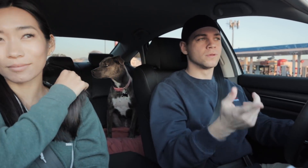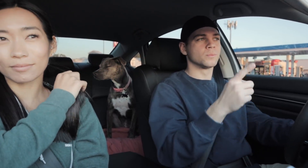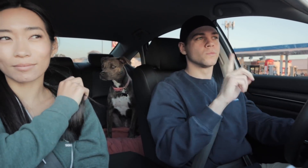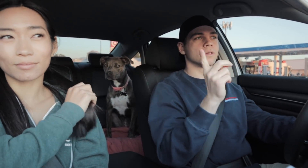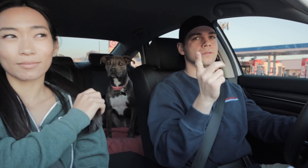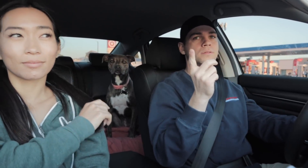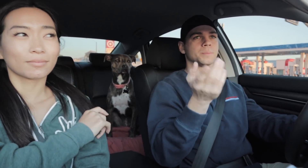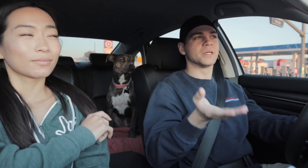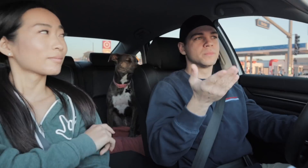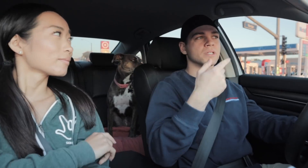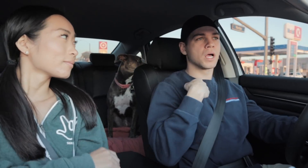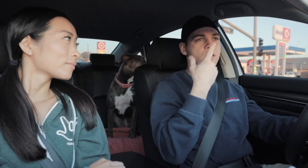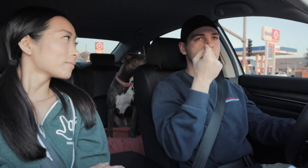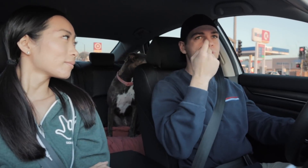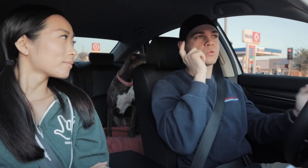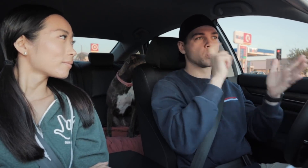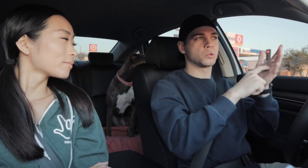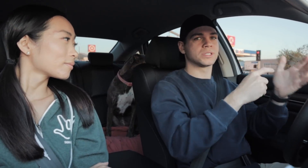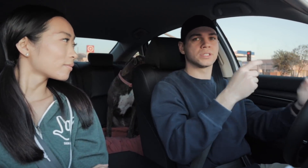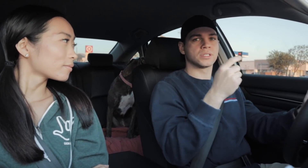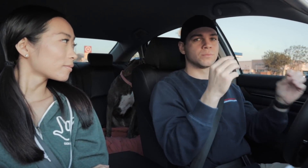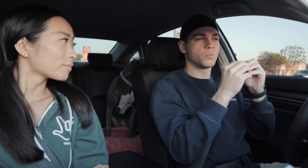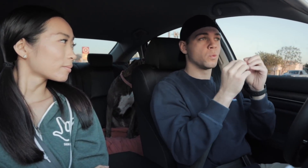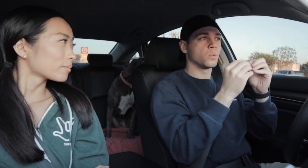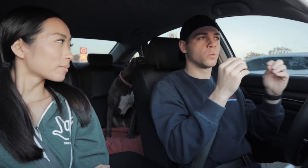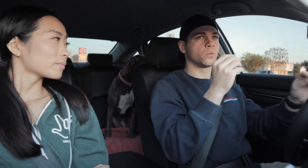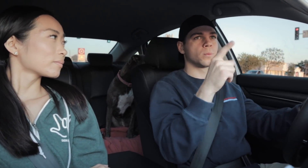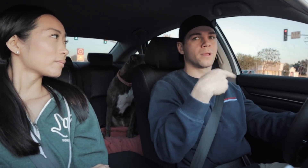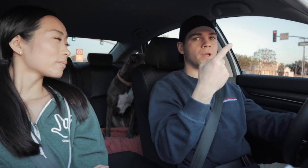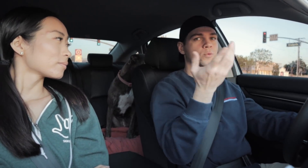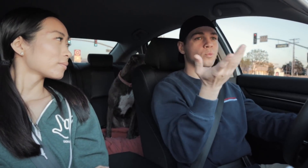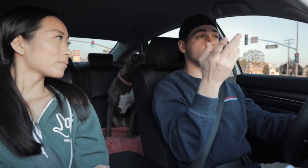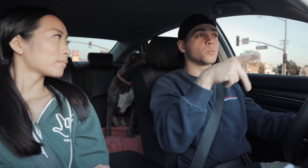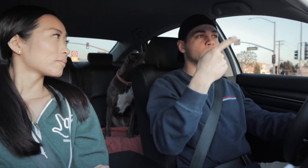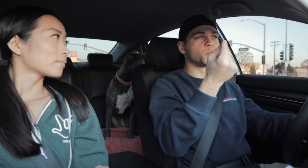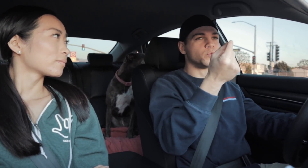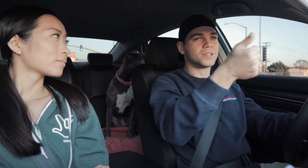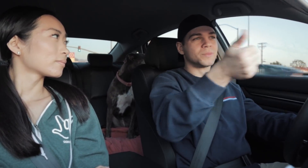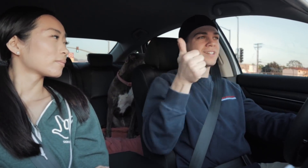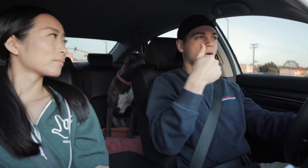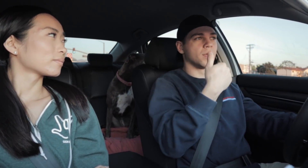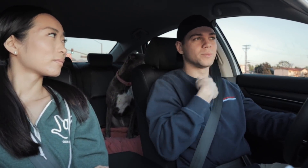You know? But maybe I do notice more about what people are doing behind me